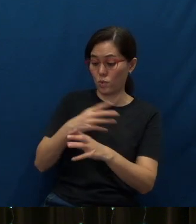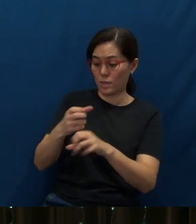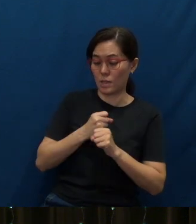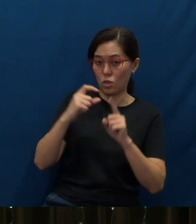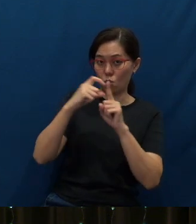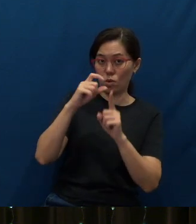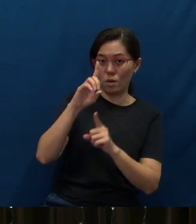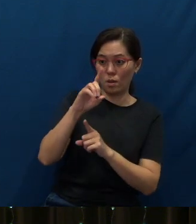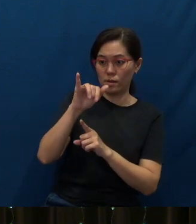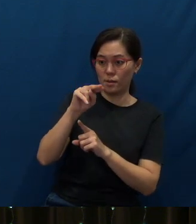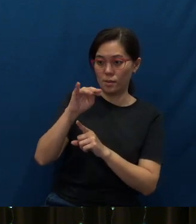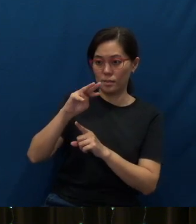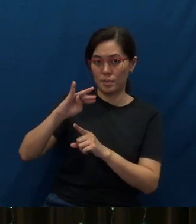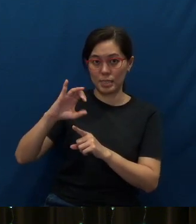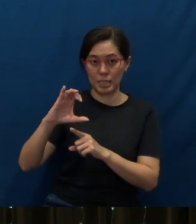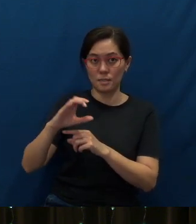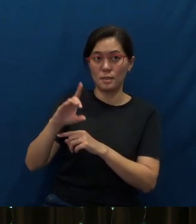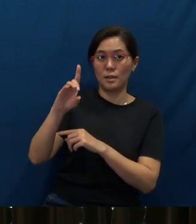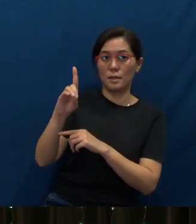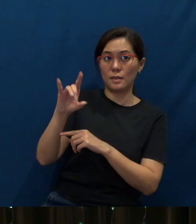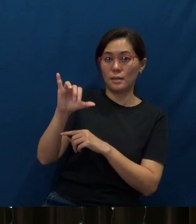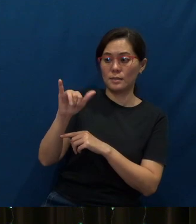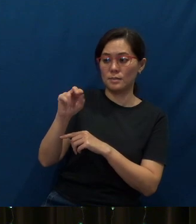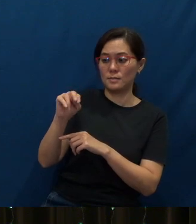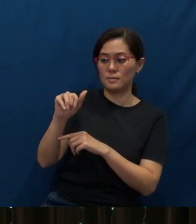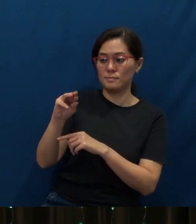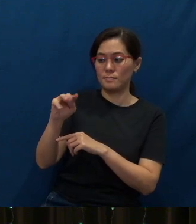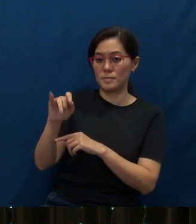even ‘dynamite’. And this power was explosive.